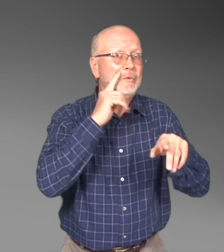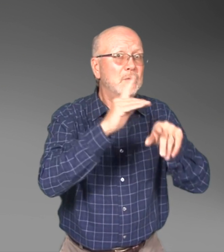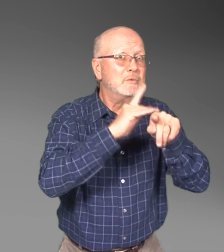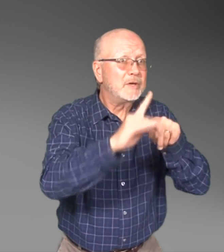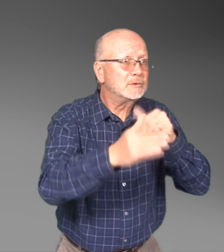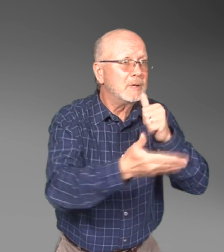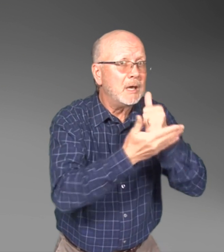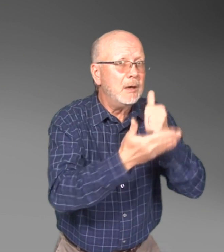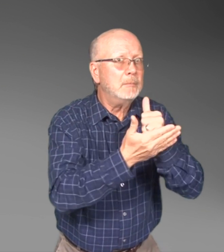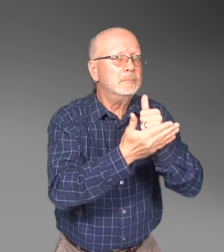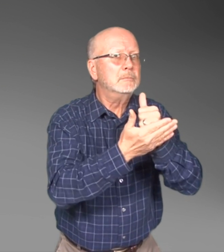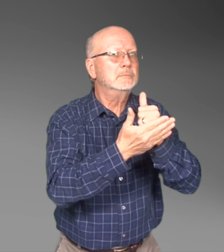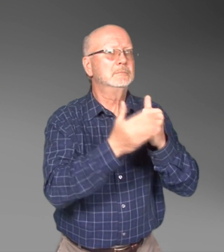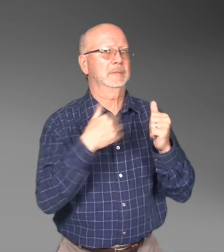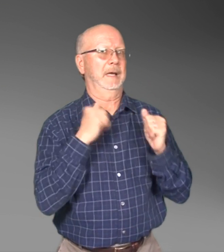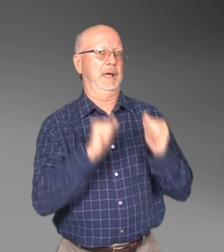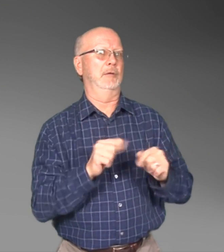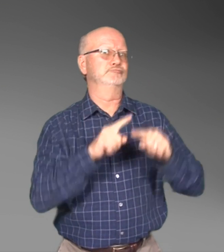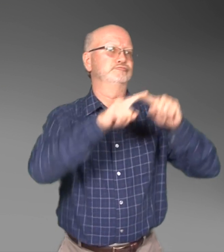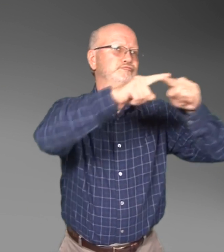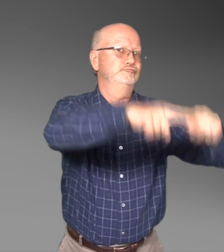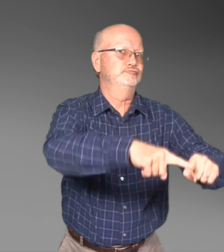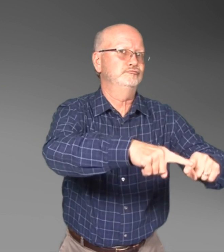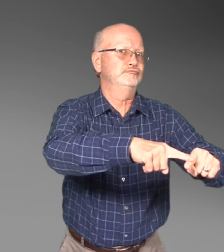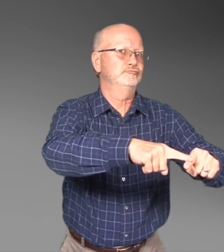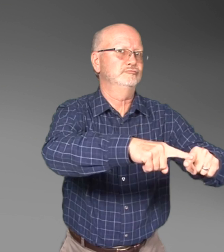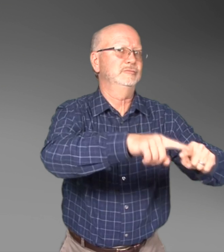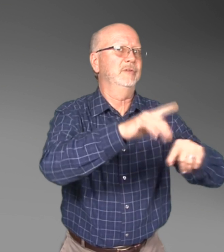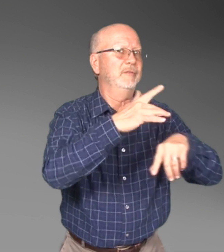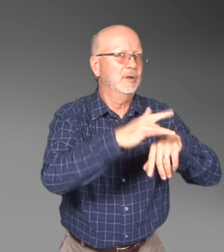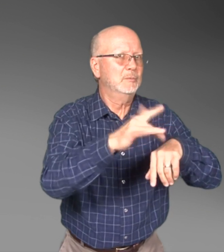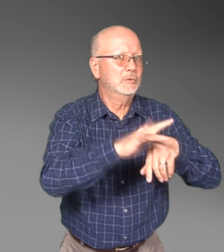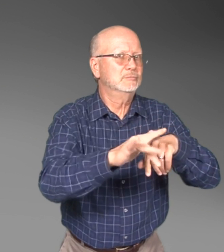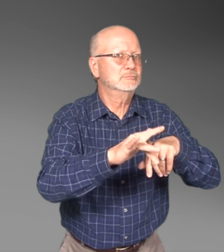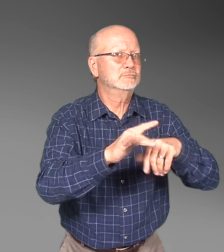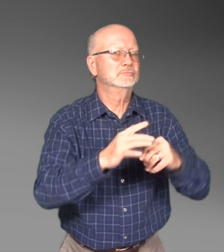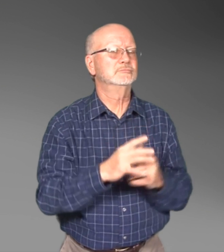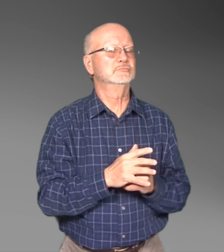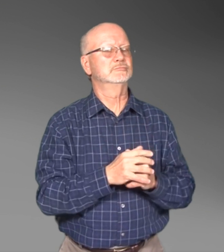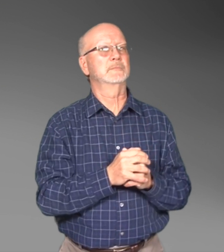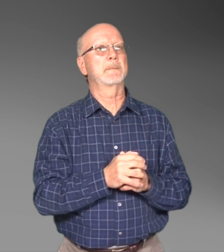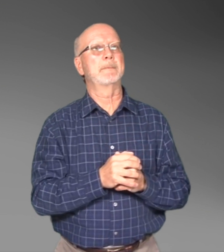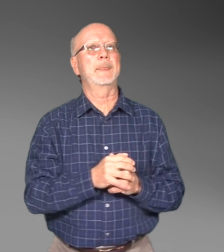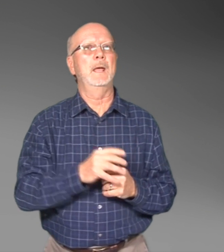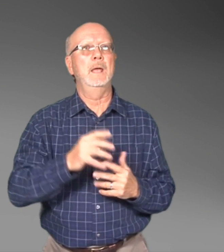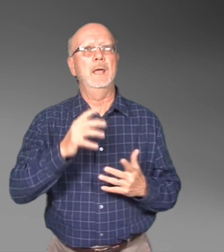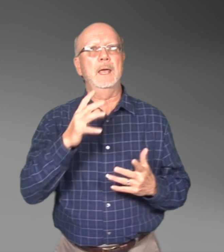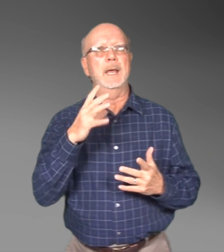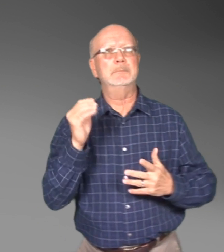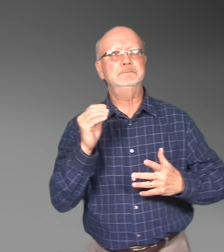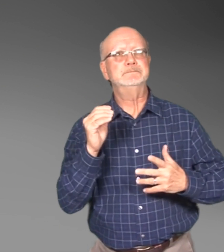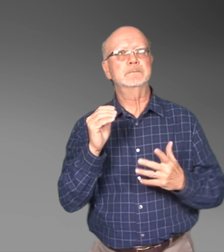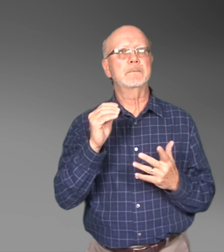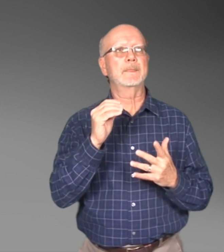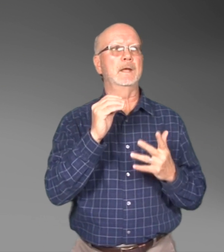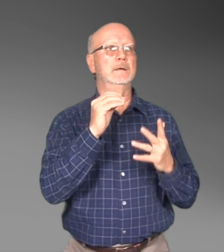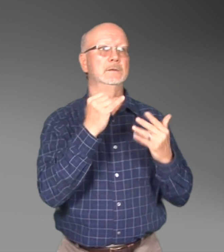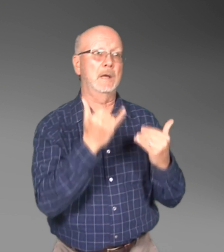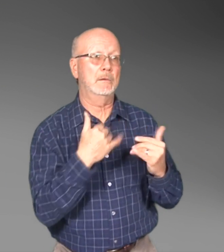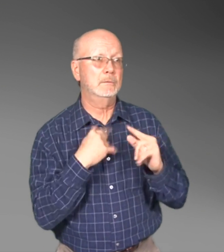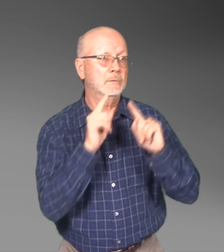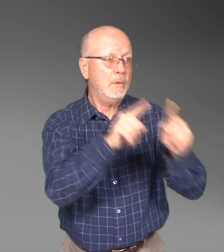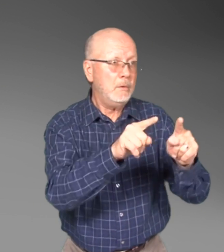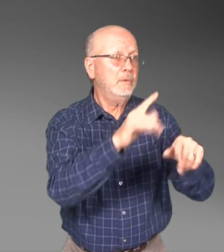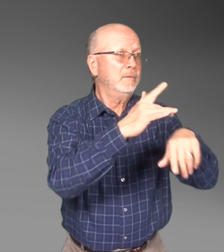consultation will be available. This professional consultation is referred to as technical assistance,